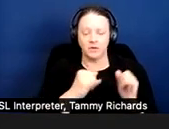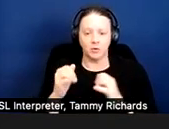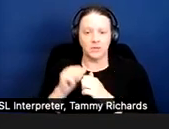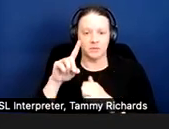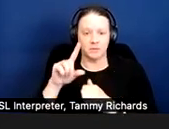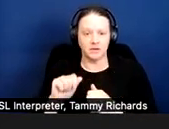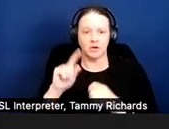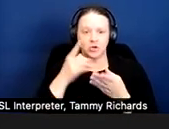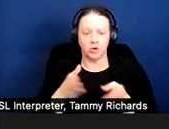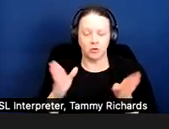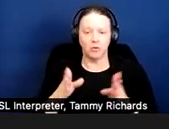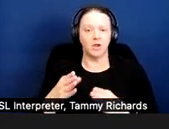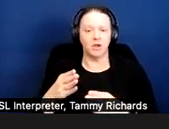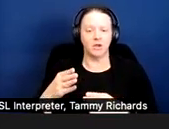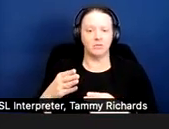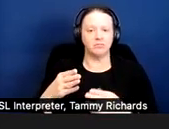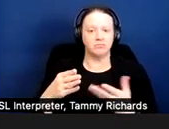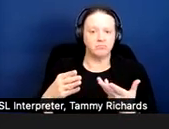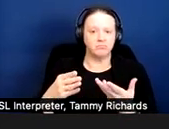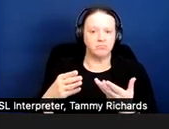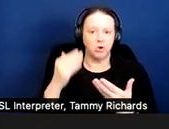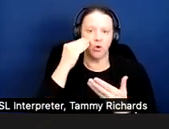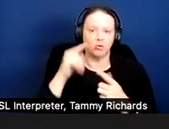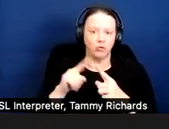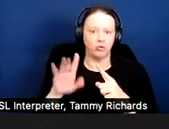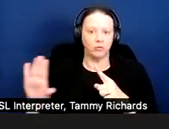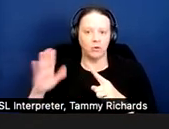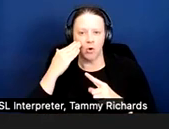to know what accommodation will work best for them, the decision of what accommodation